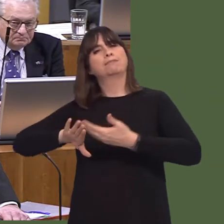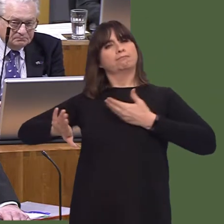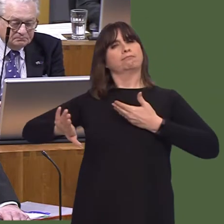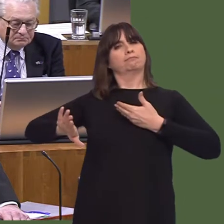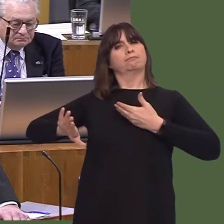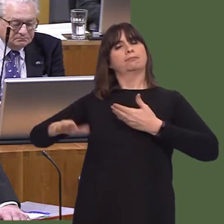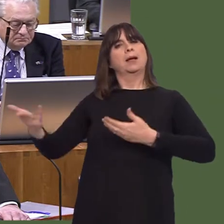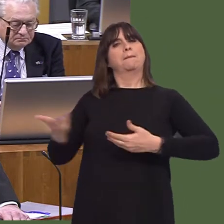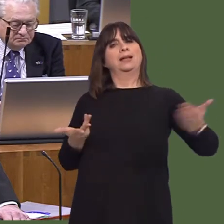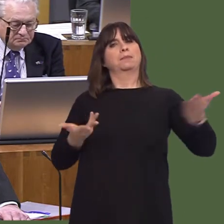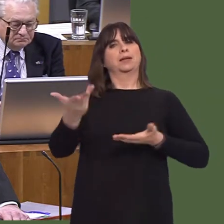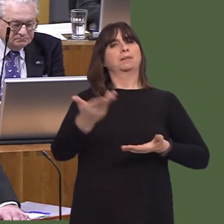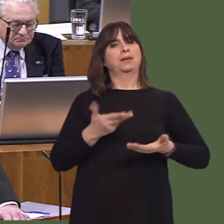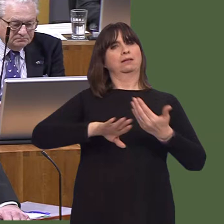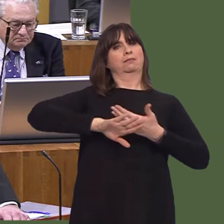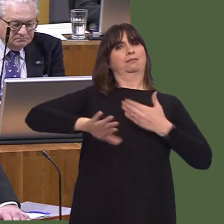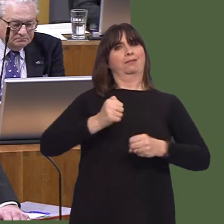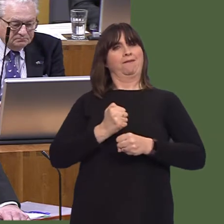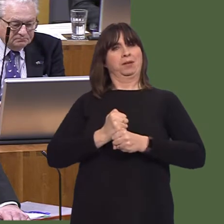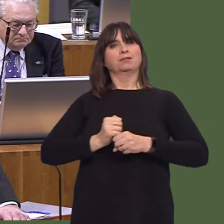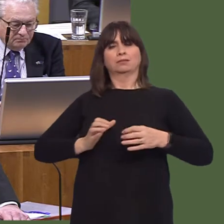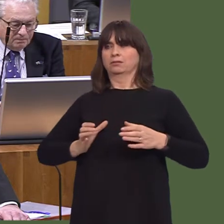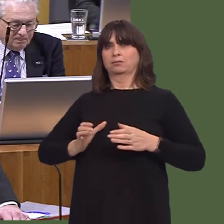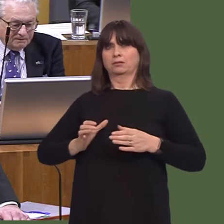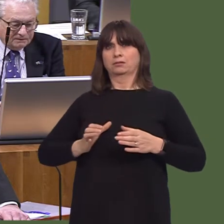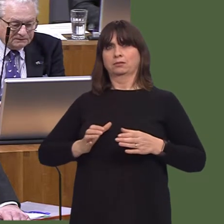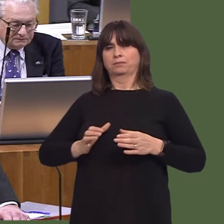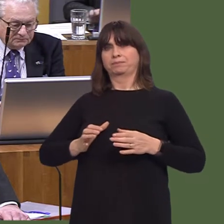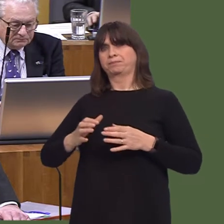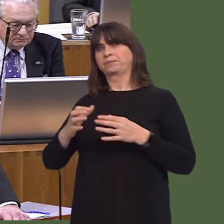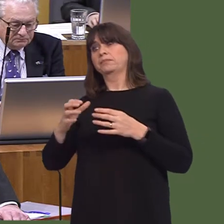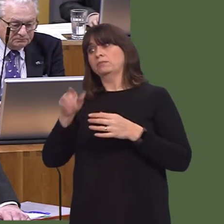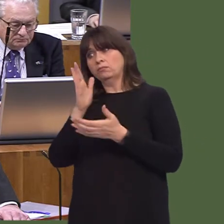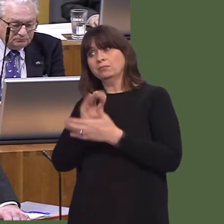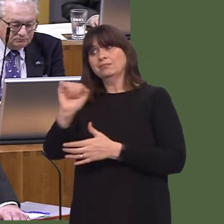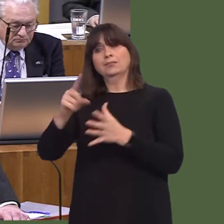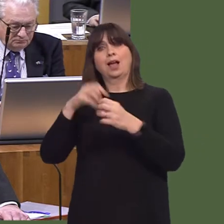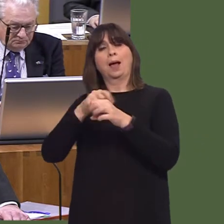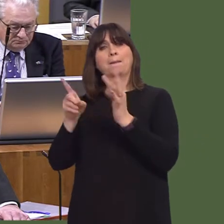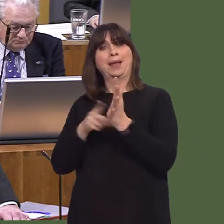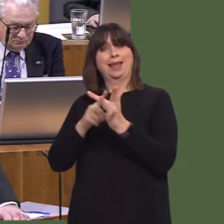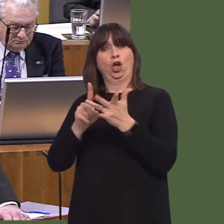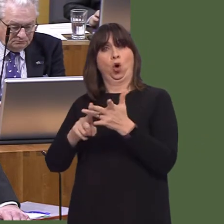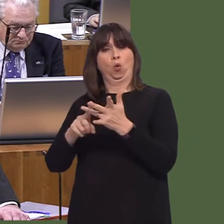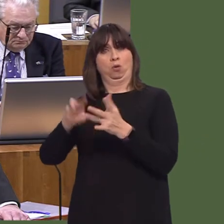Will the First Minister make a statement on the ways in which health boards and local